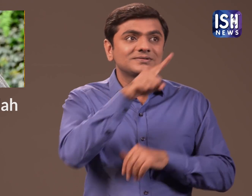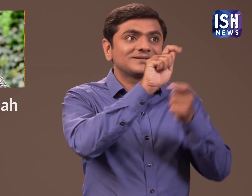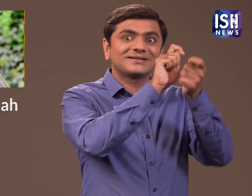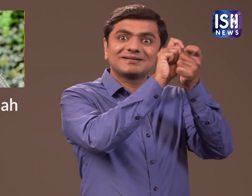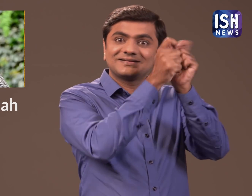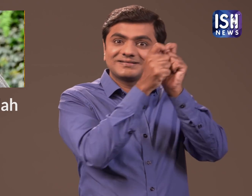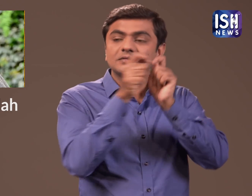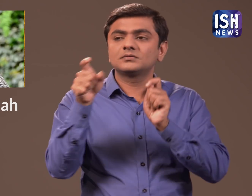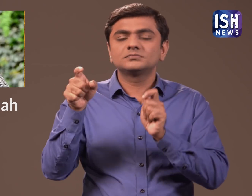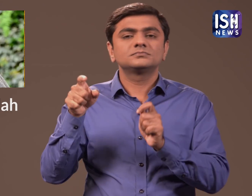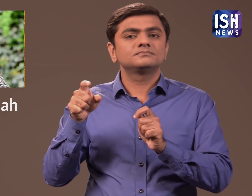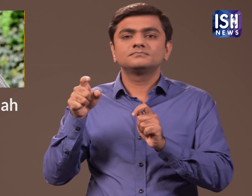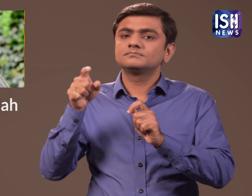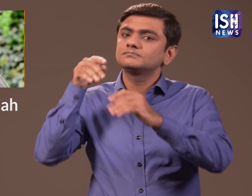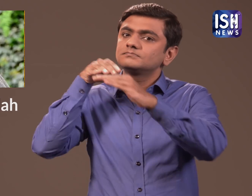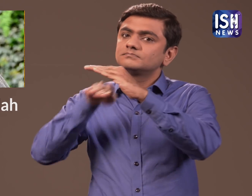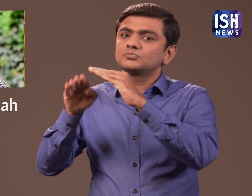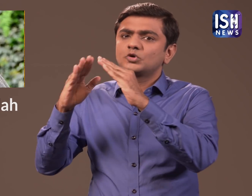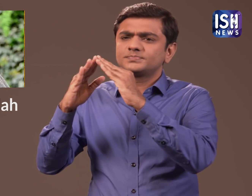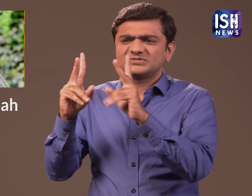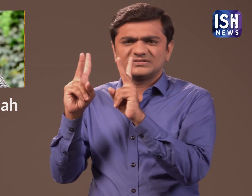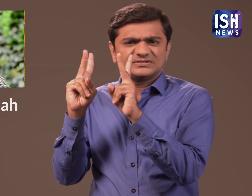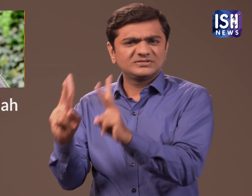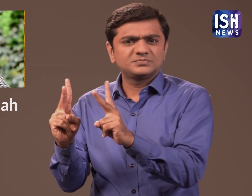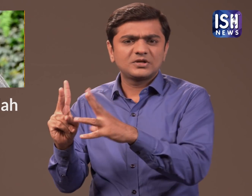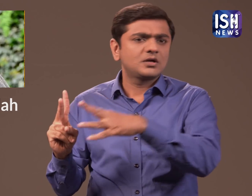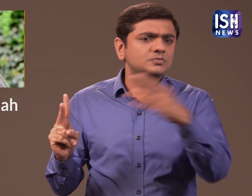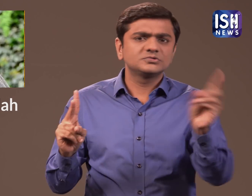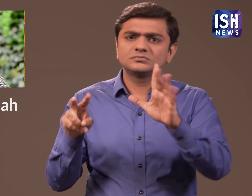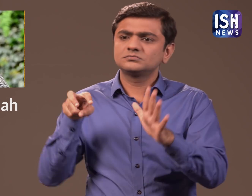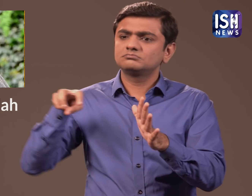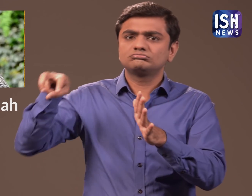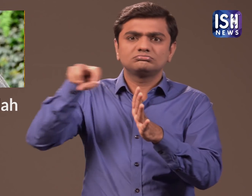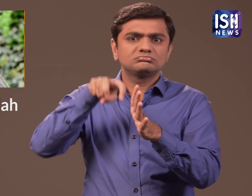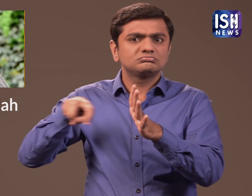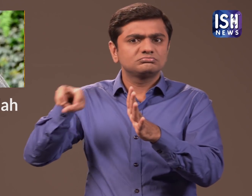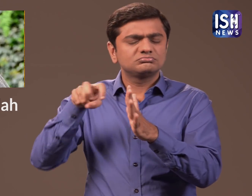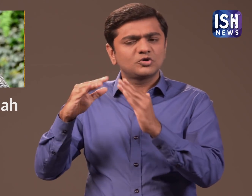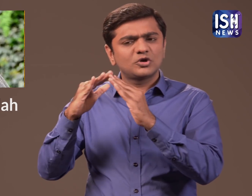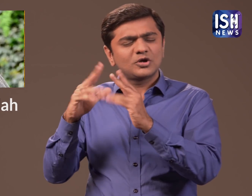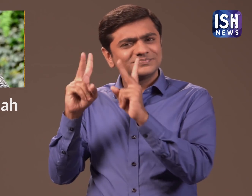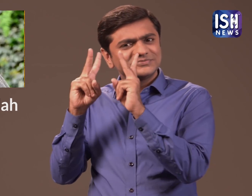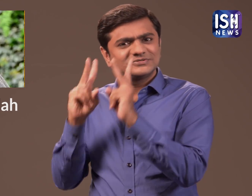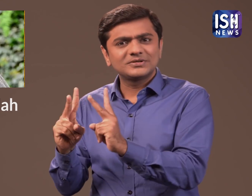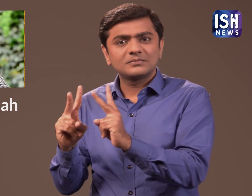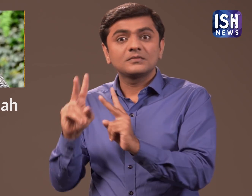was not allowed to leave his house.